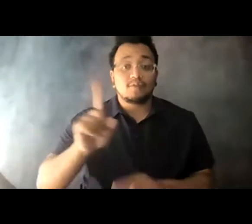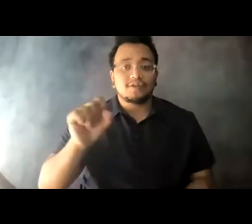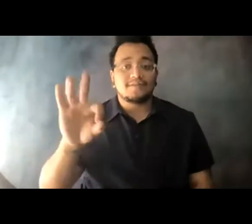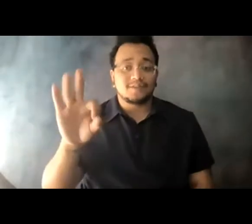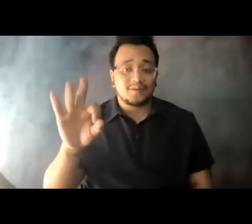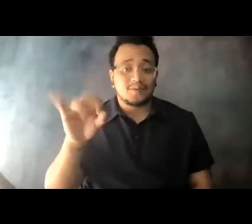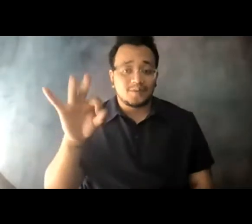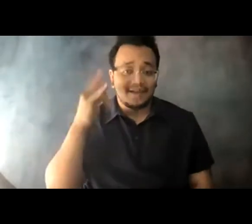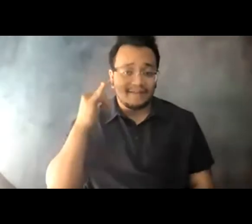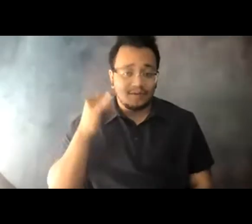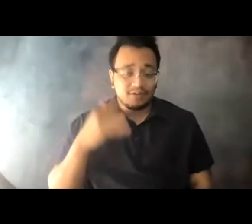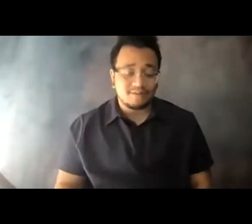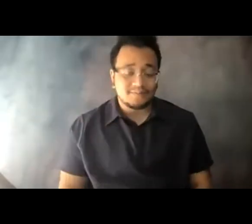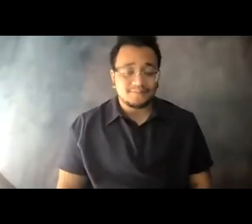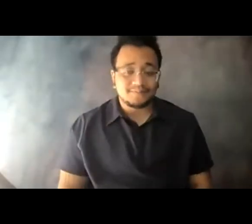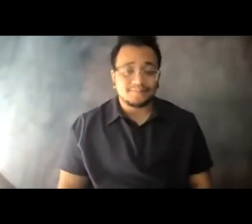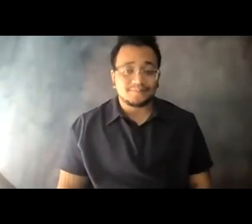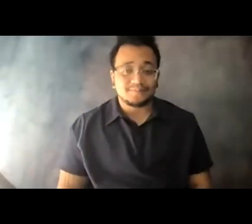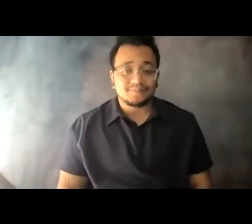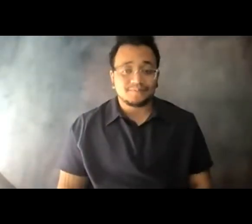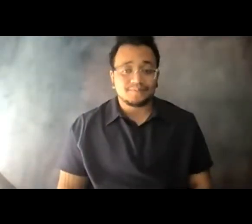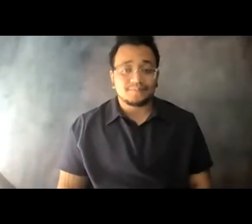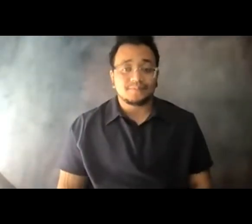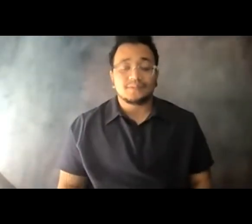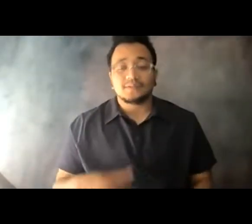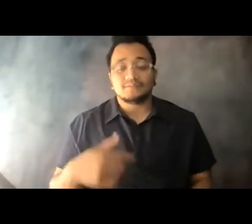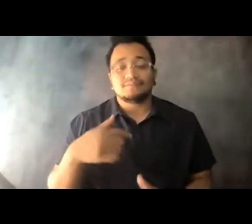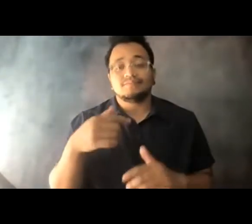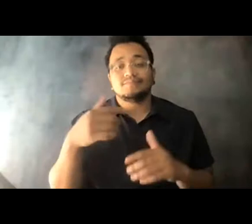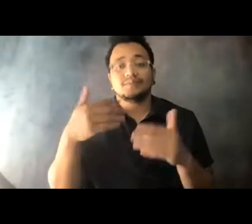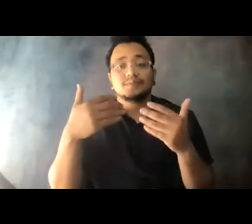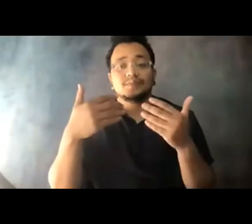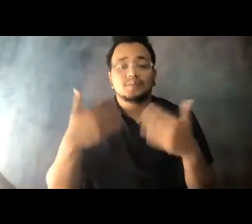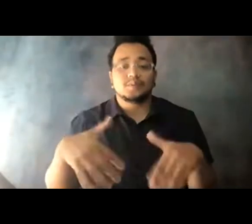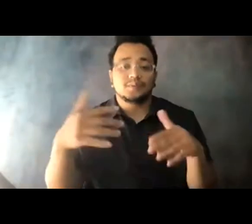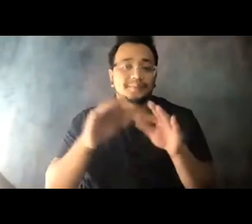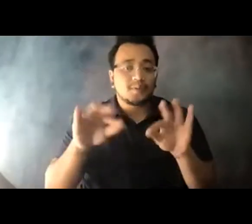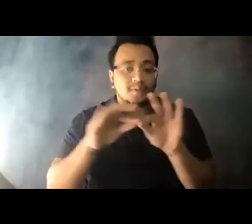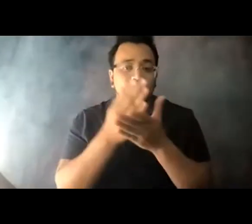14:08:29 One of the hallmarks of FTA's Transit Renewal Initiative is to tell everyone, frequent